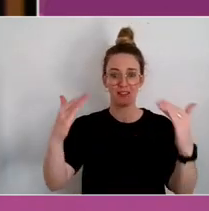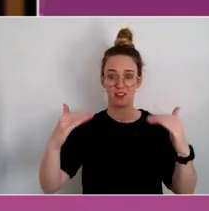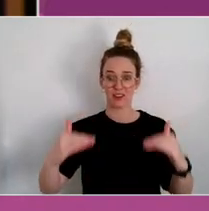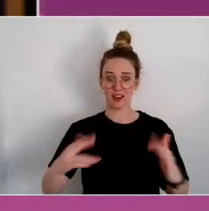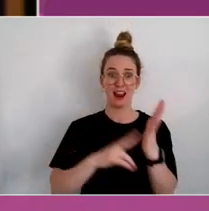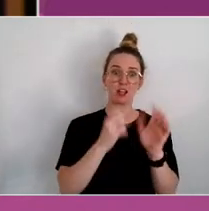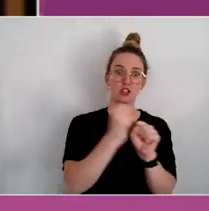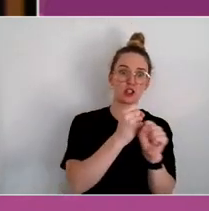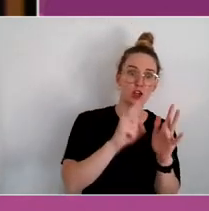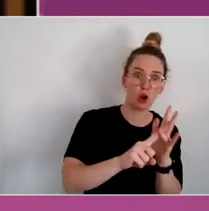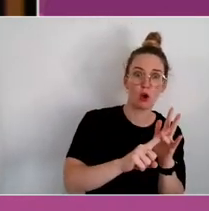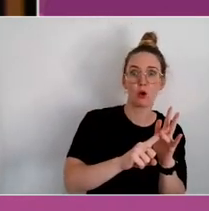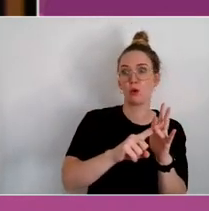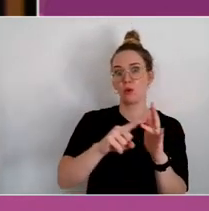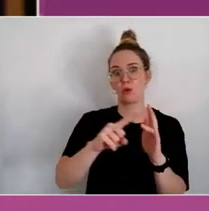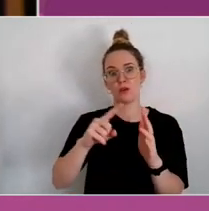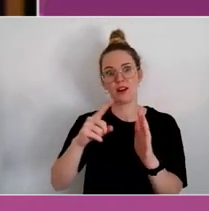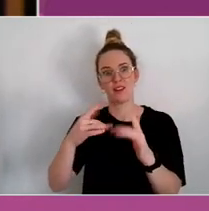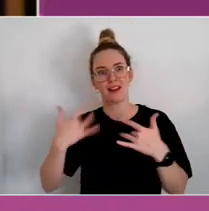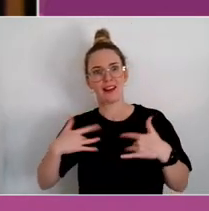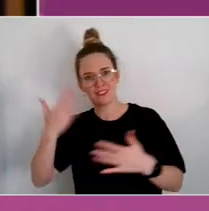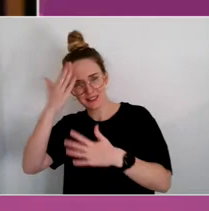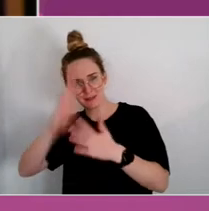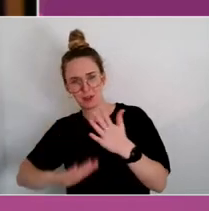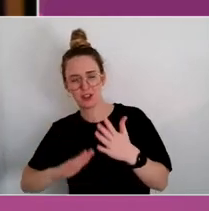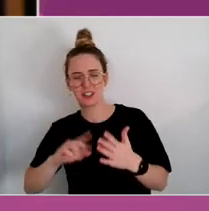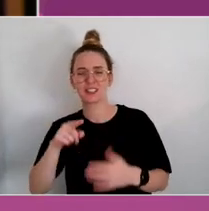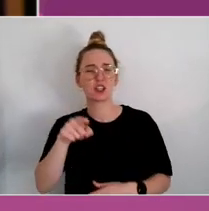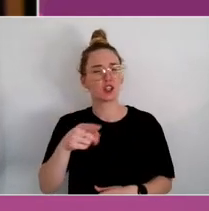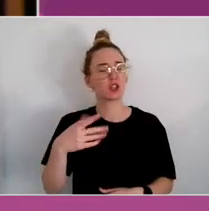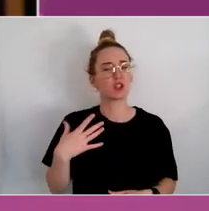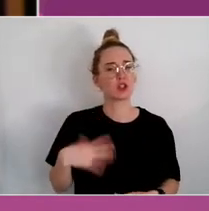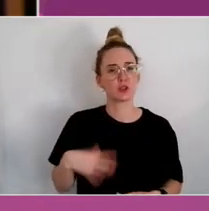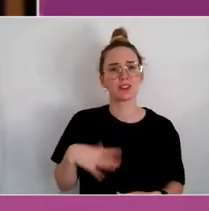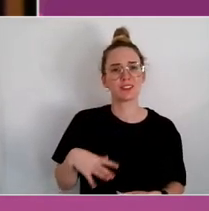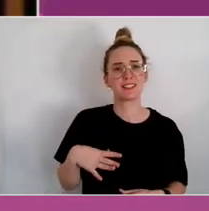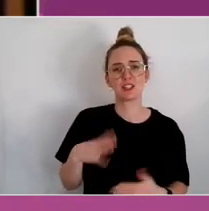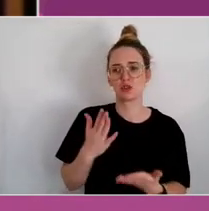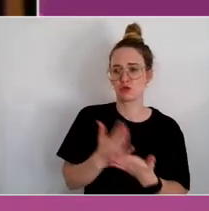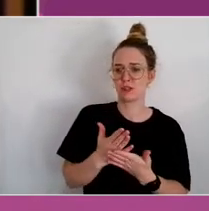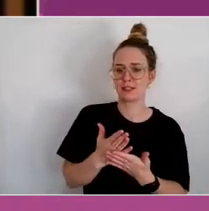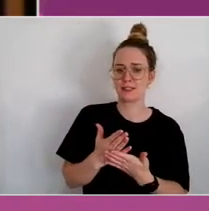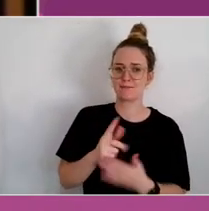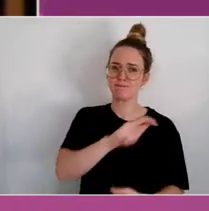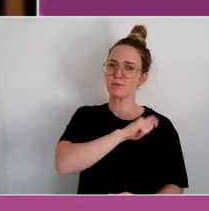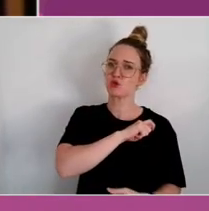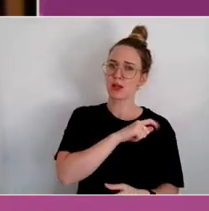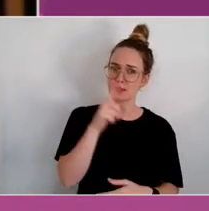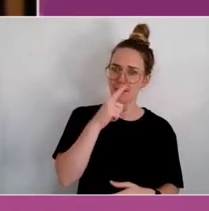You have to invest in the coordinating elements in the people to bring it together to facilitate